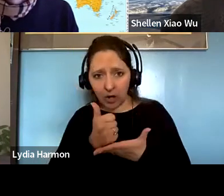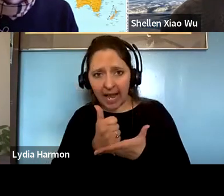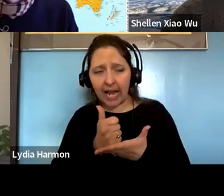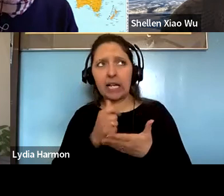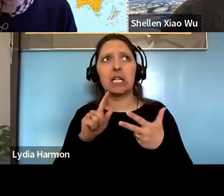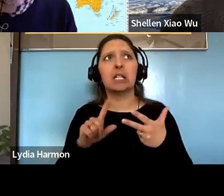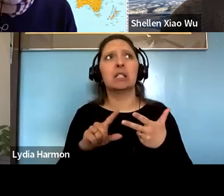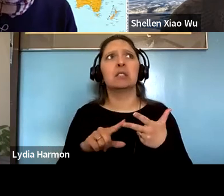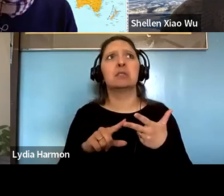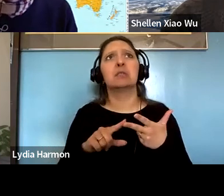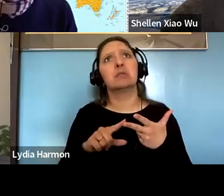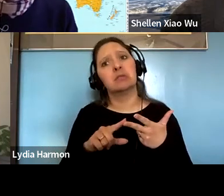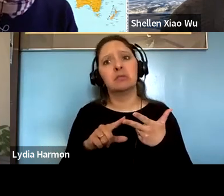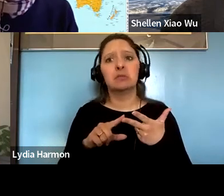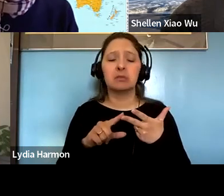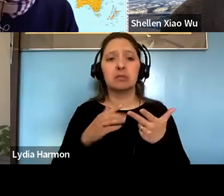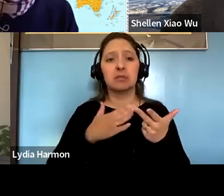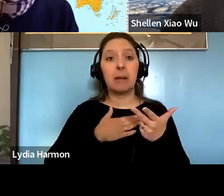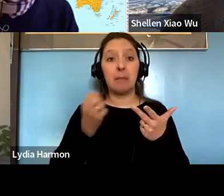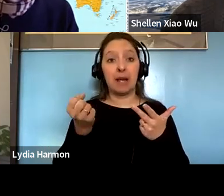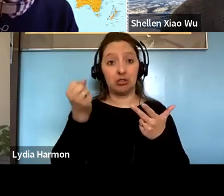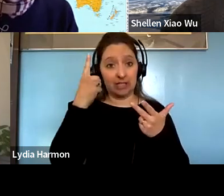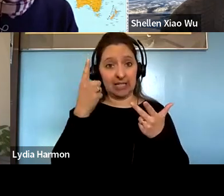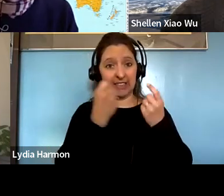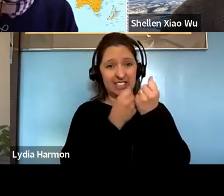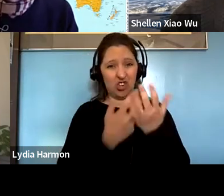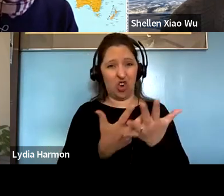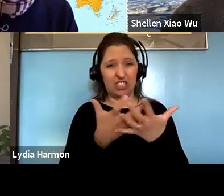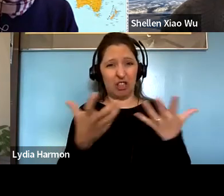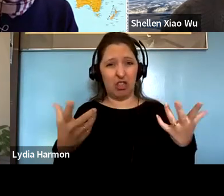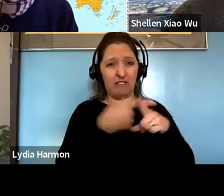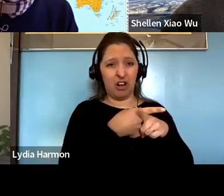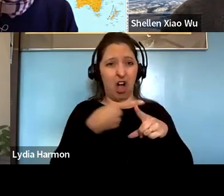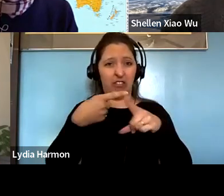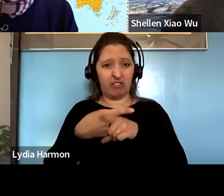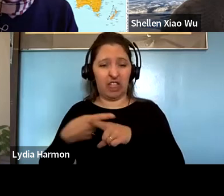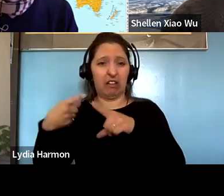Timothy Gill: yeah and my understanding is that's caused a lot of conflict over the years, you know in some conversations that.